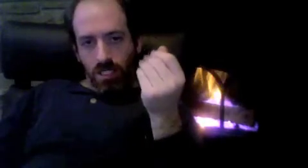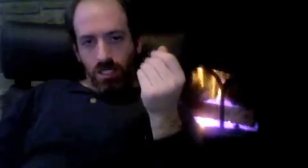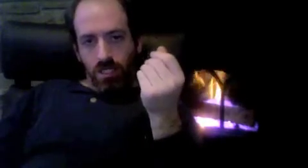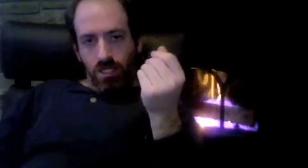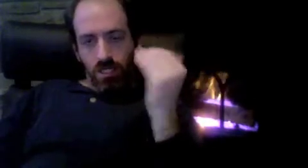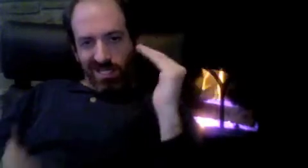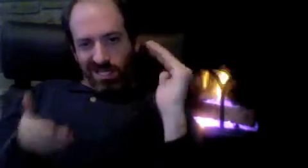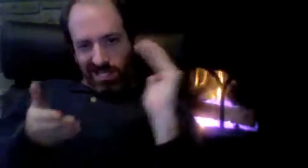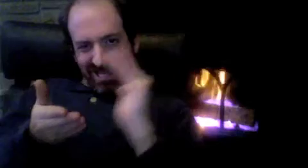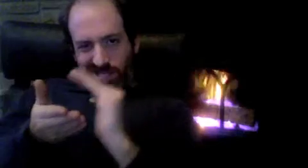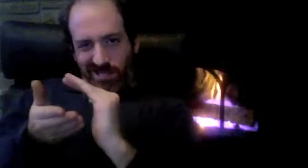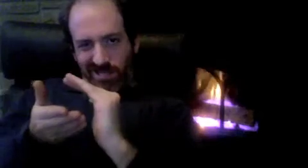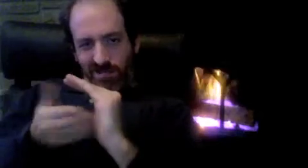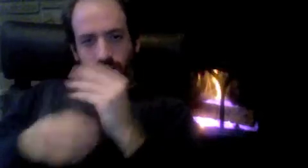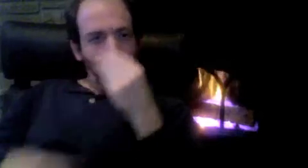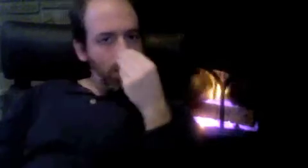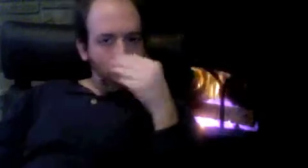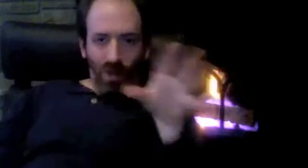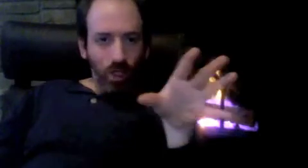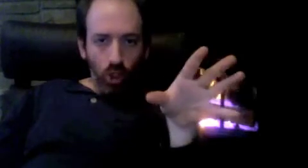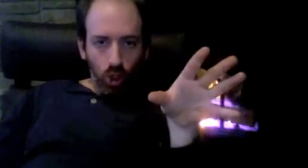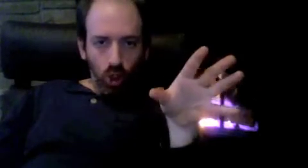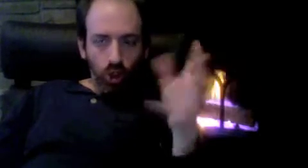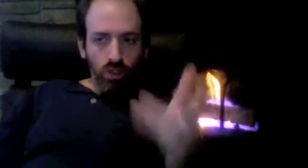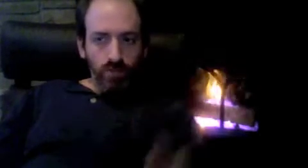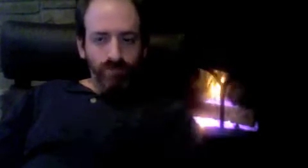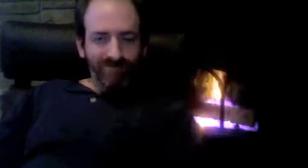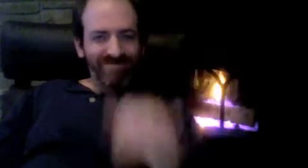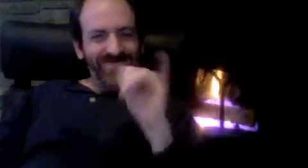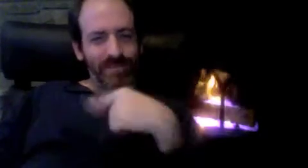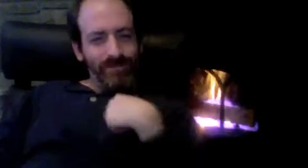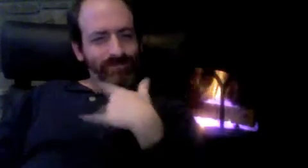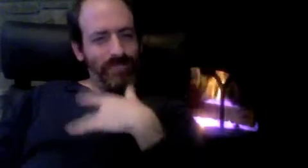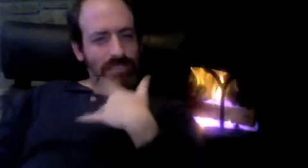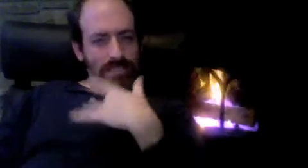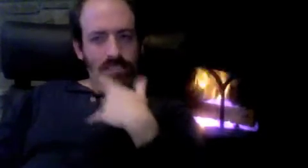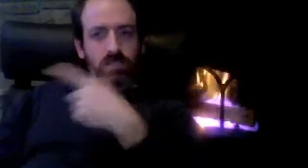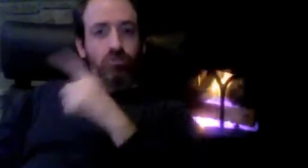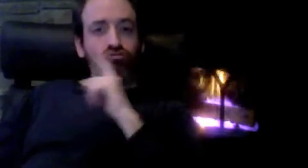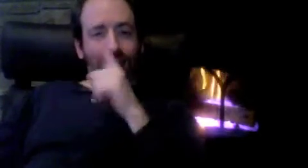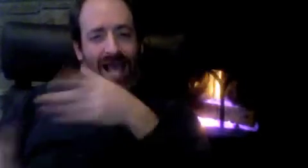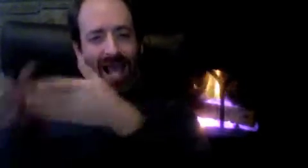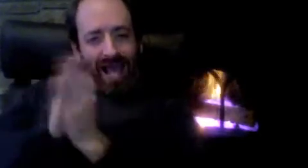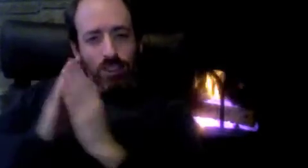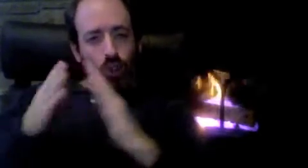All they want to is to save money. They seem not to care about how it is being used. Just to SAVE the money.